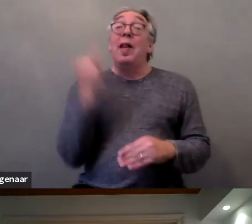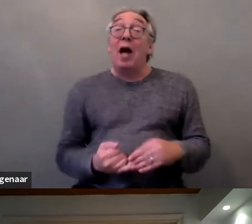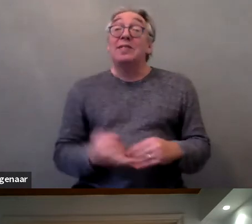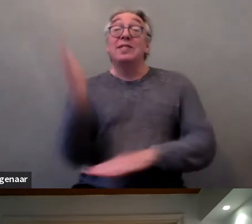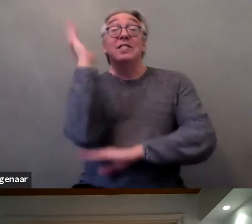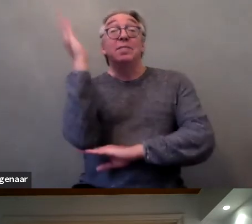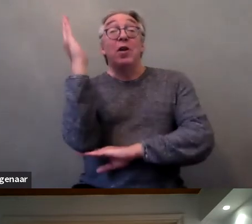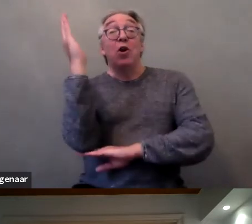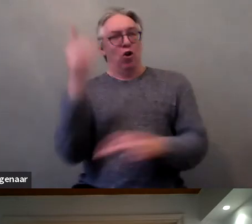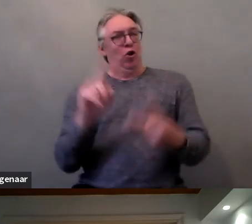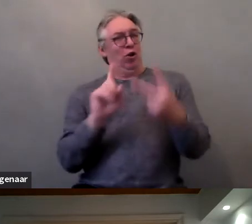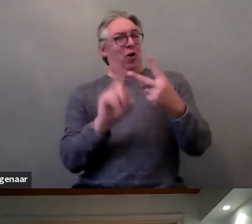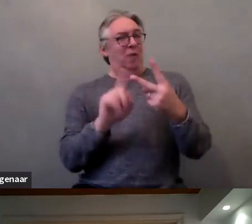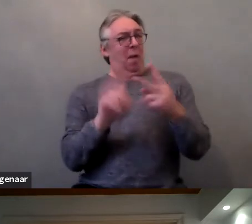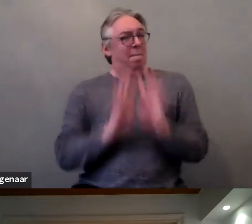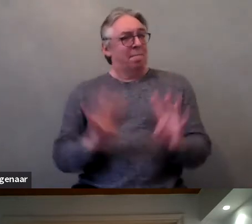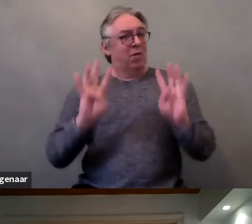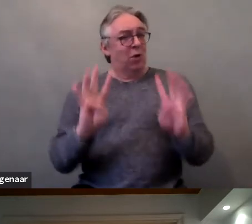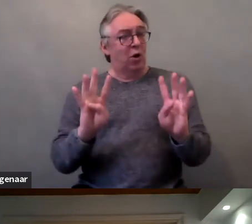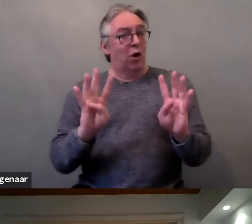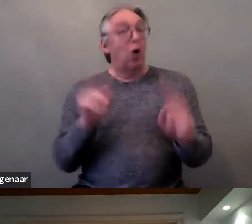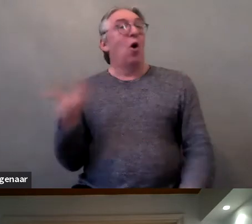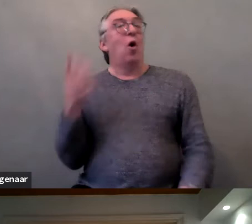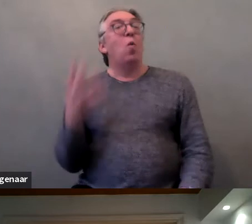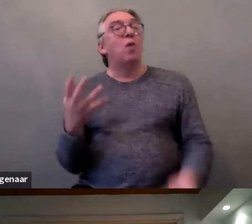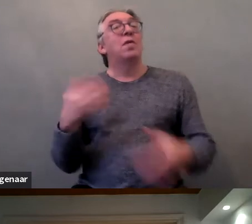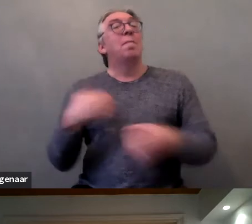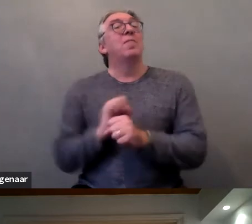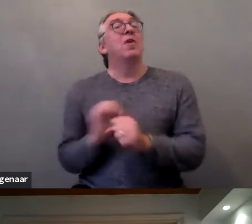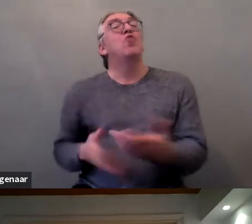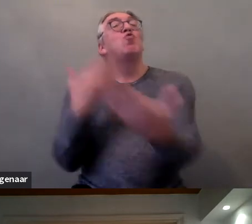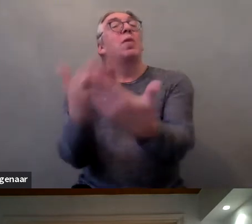in relation to recommendations from the women's movement